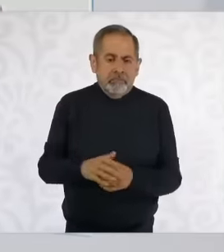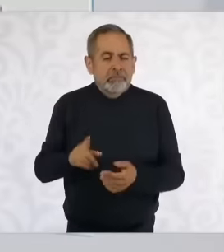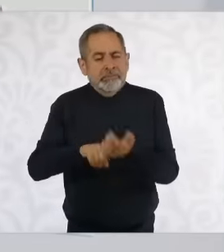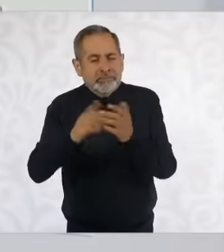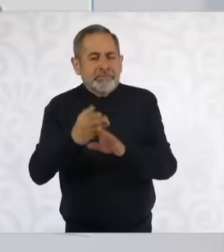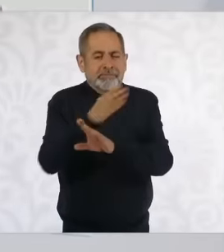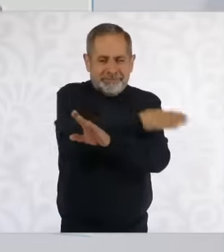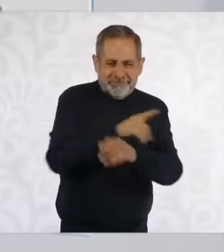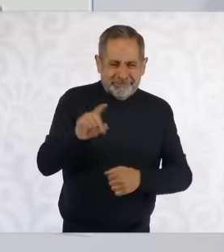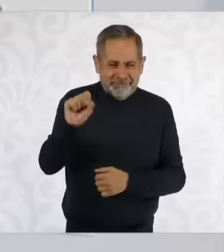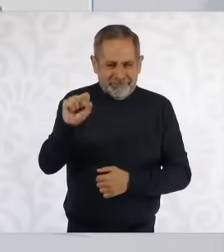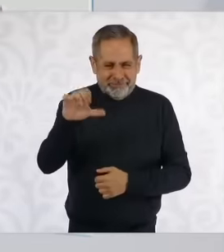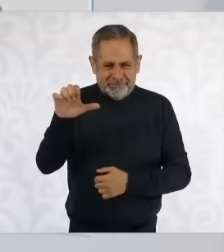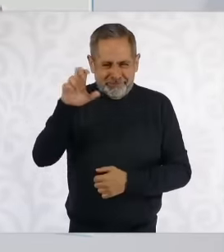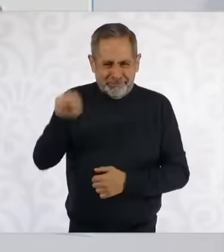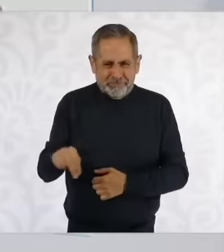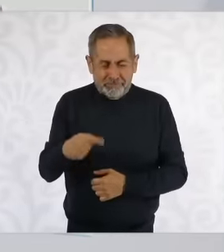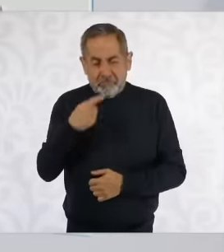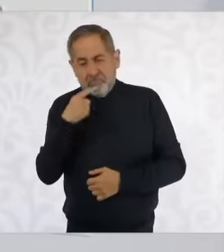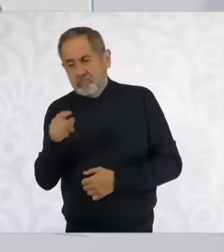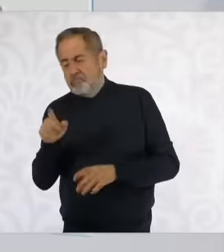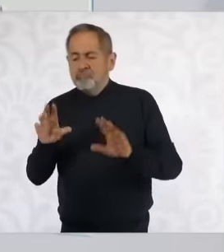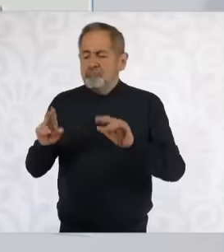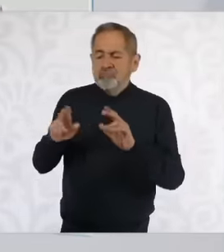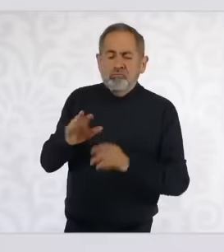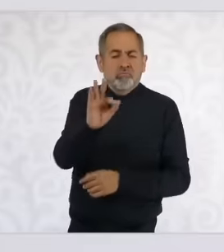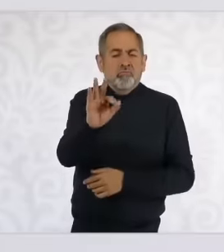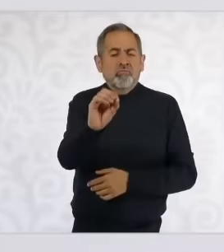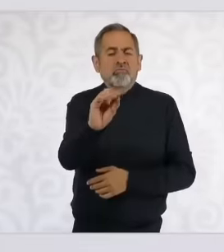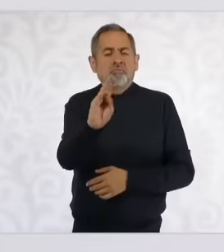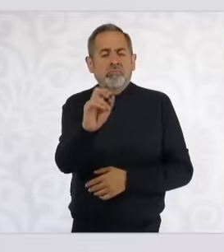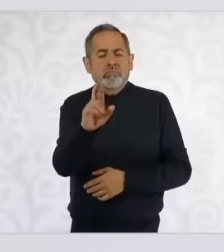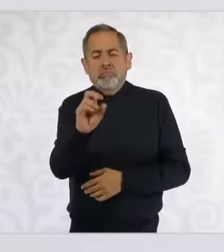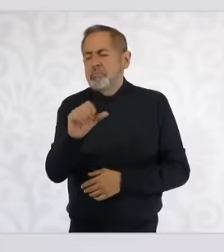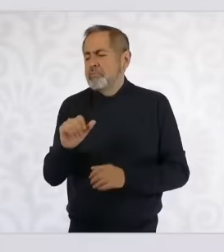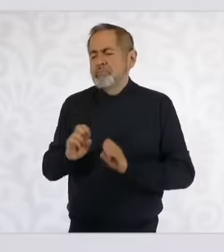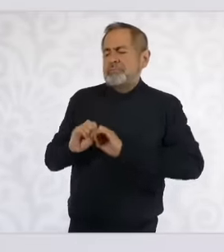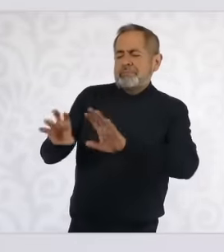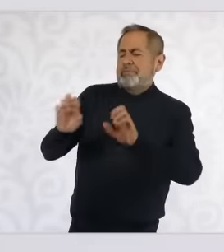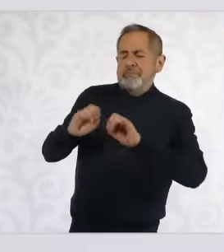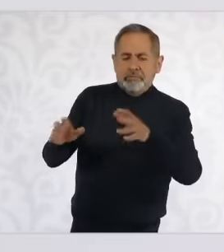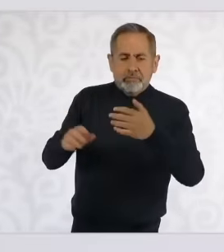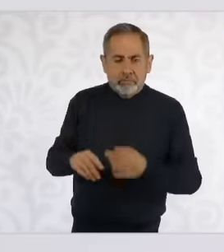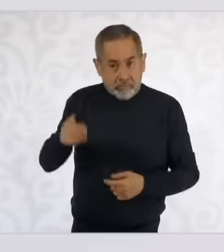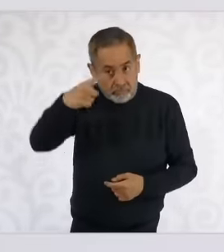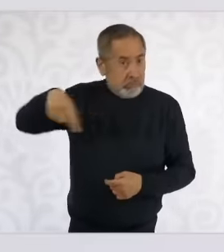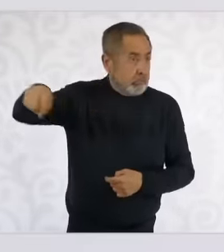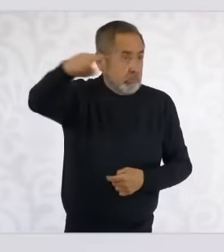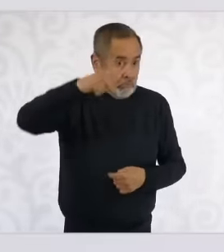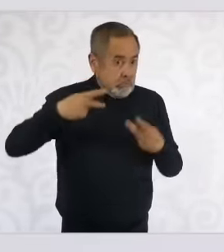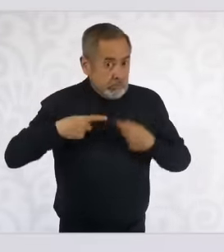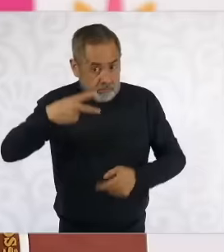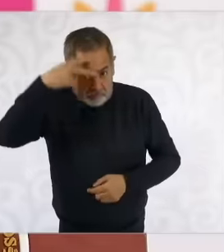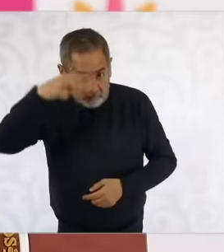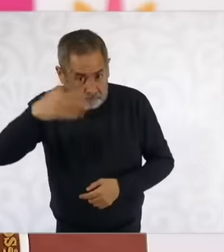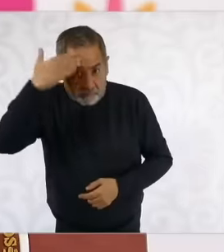not to review the fobaproa that does not mean that the people were in favor of them. The court simply